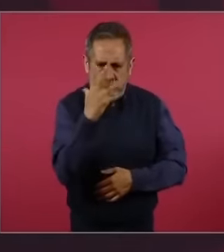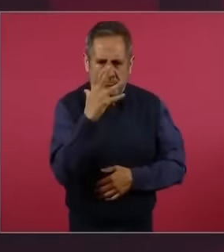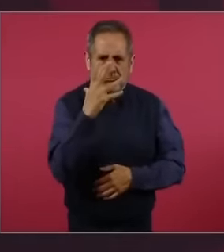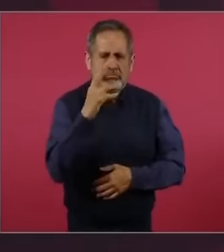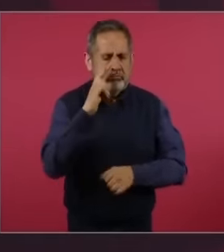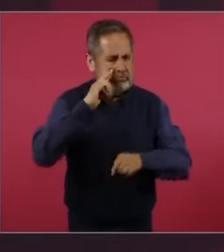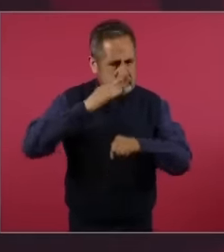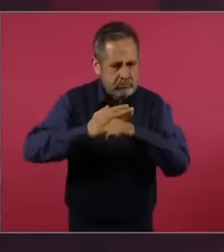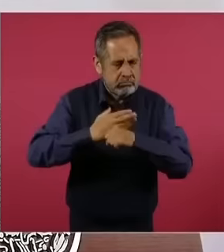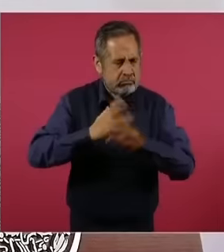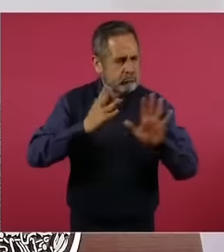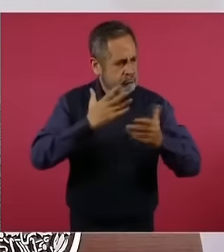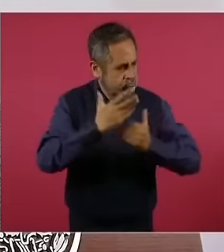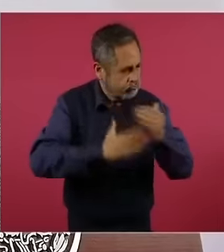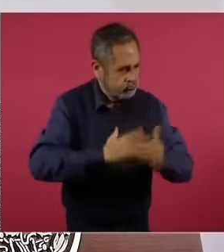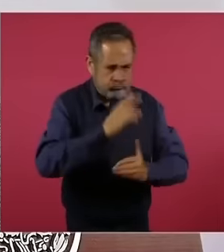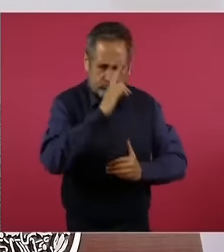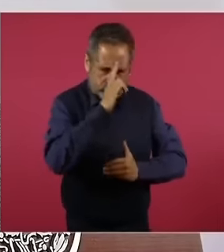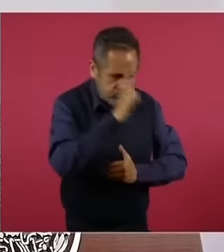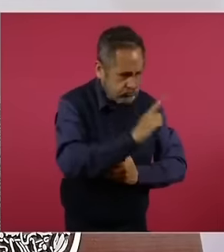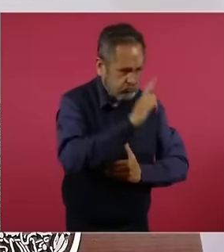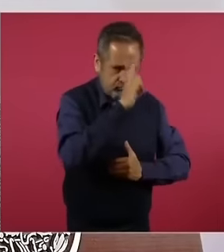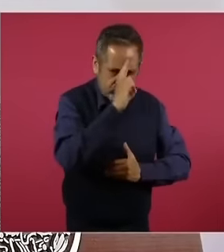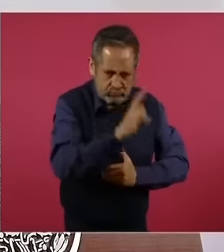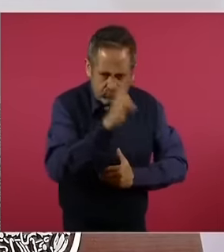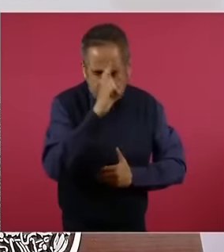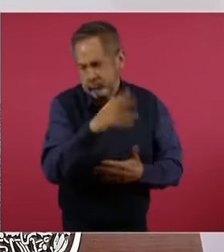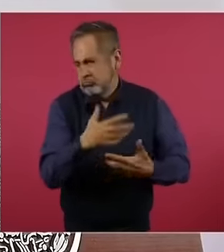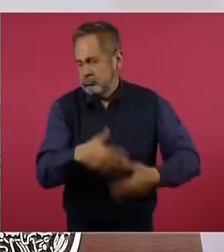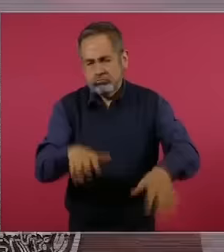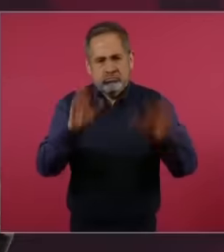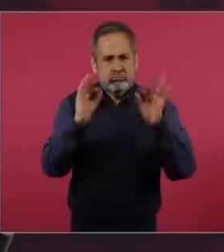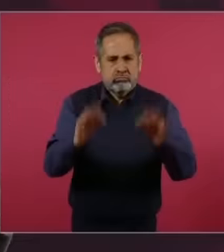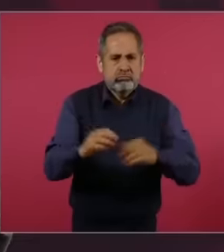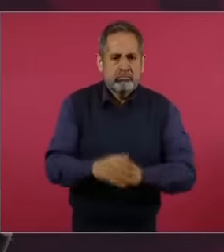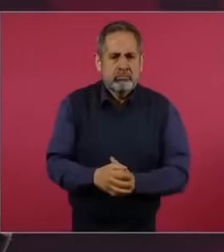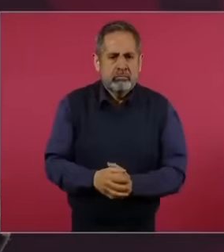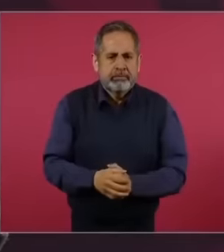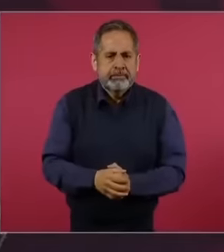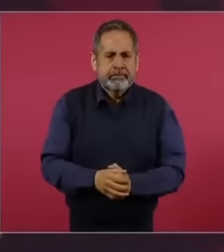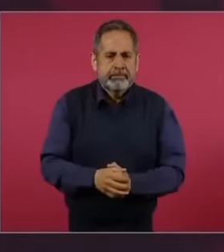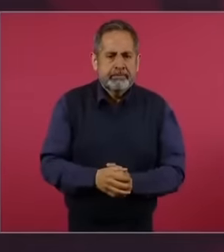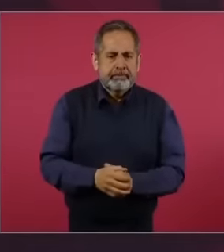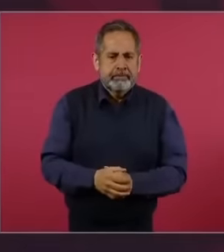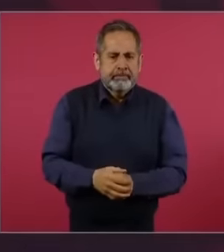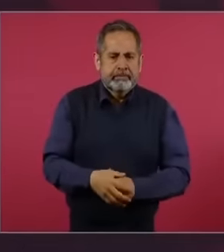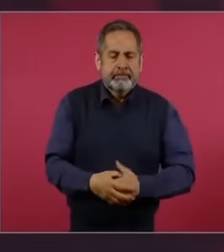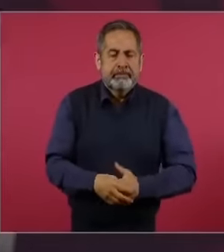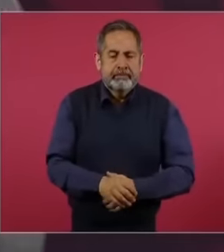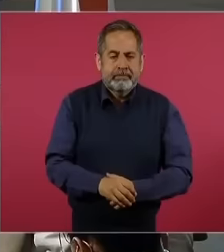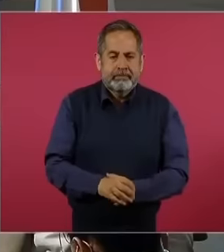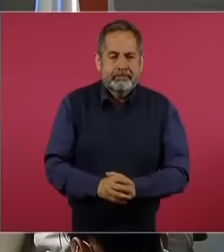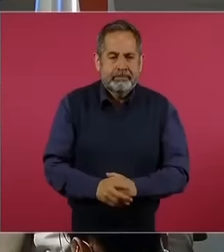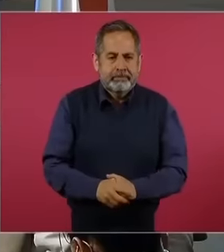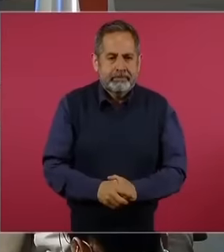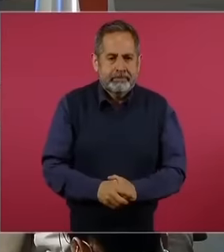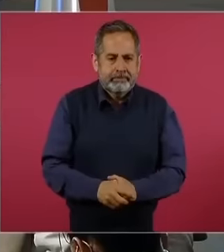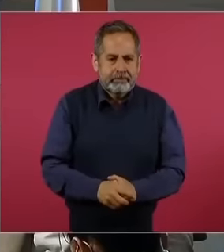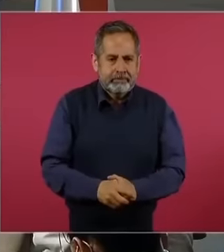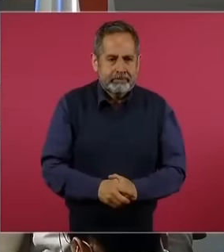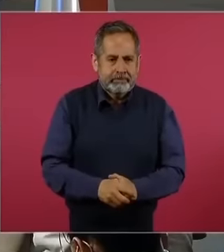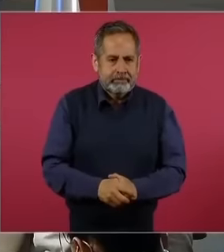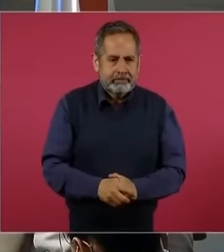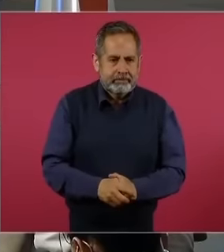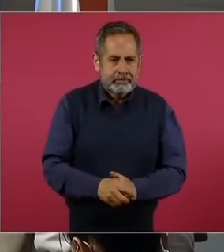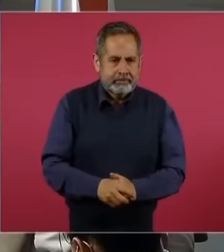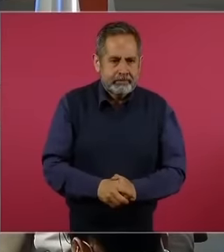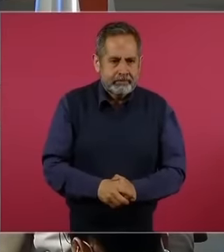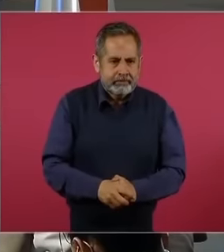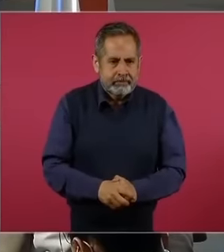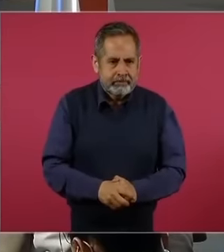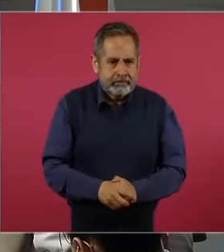respectful there is